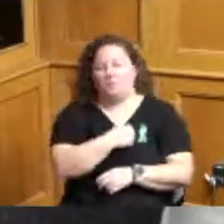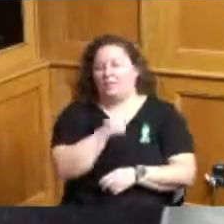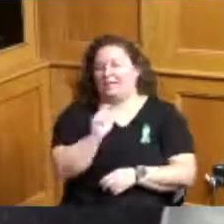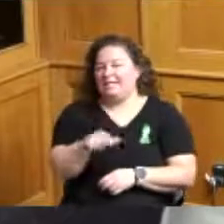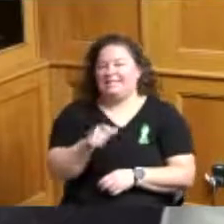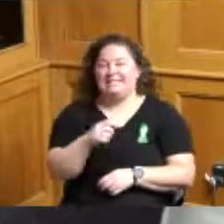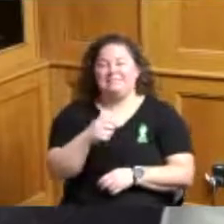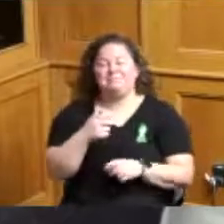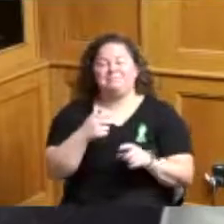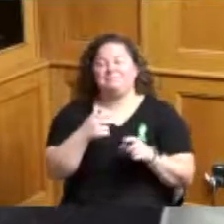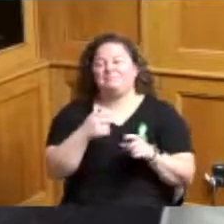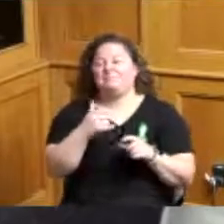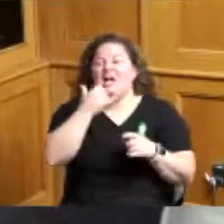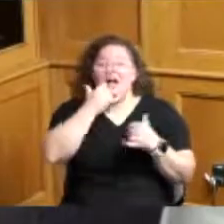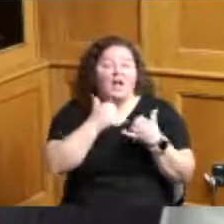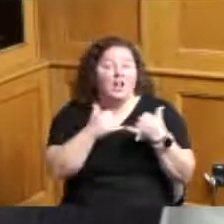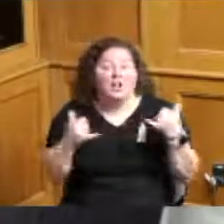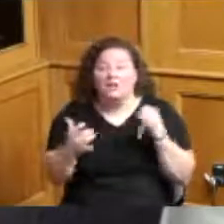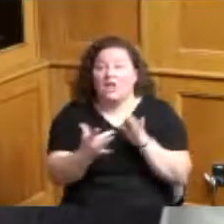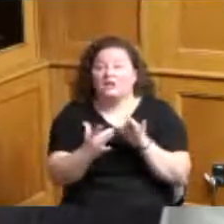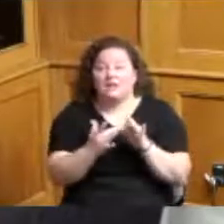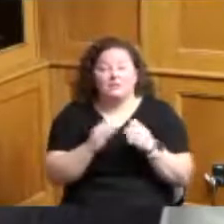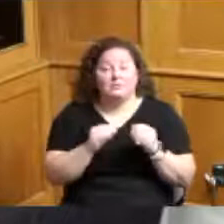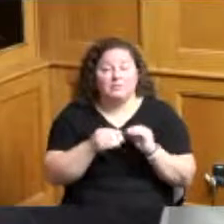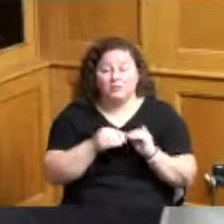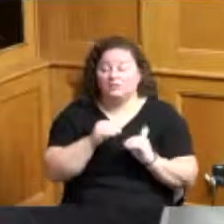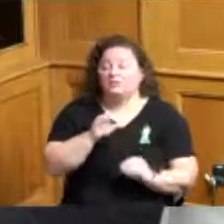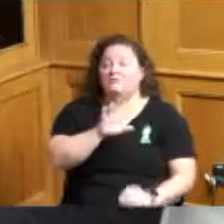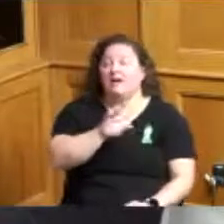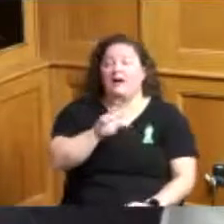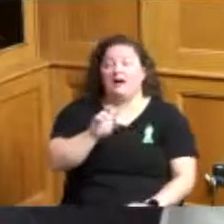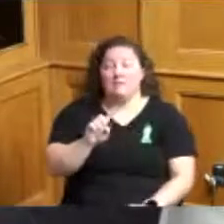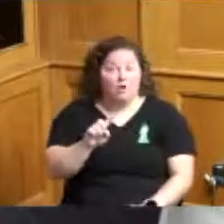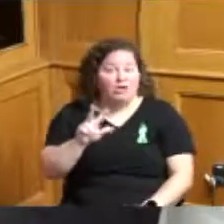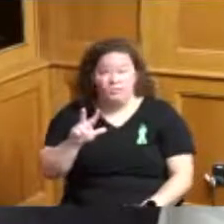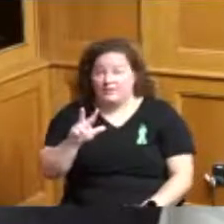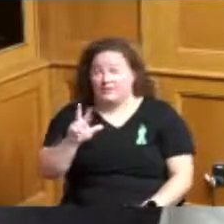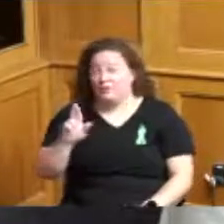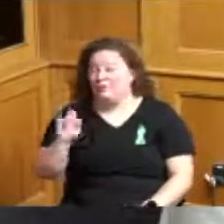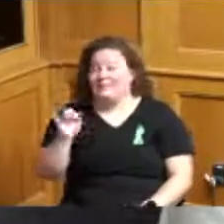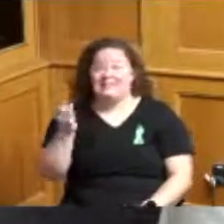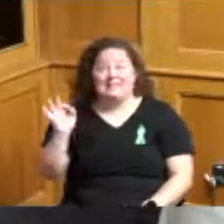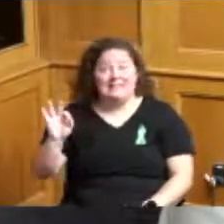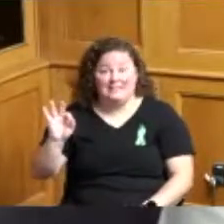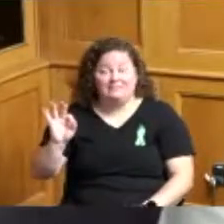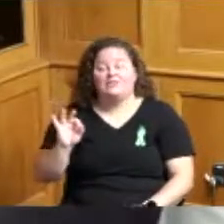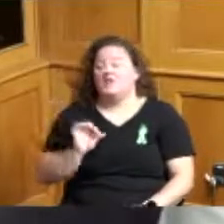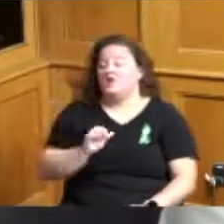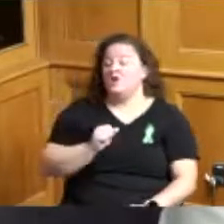we need our 513 Relief we need our ARPA with a whole plan that incorporates this what you're